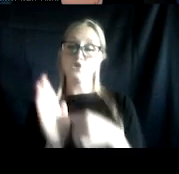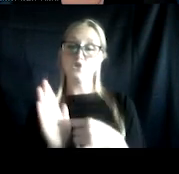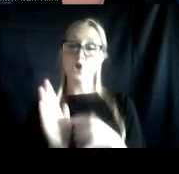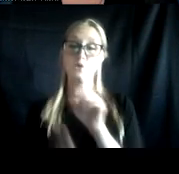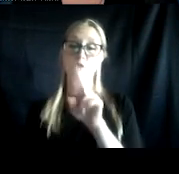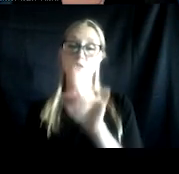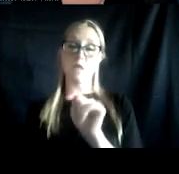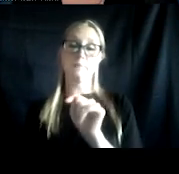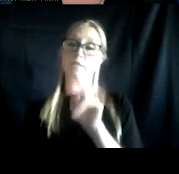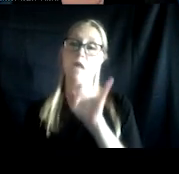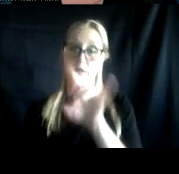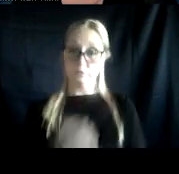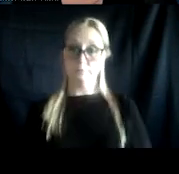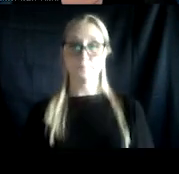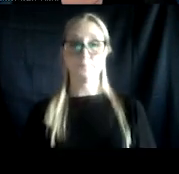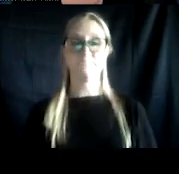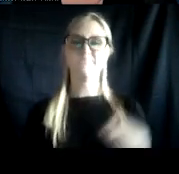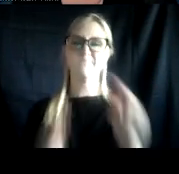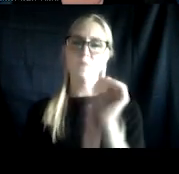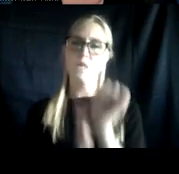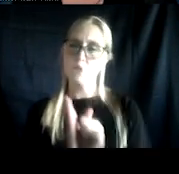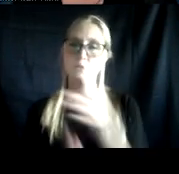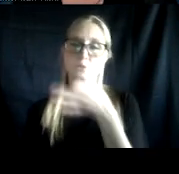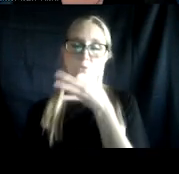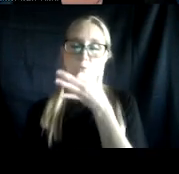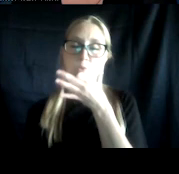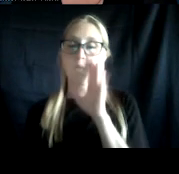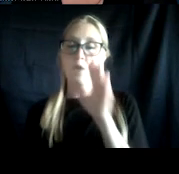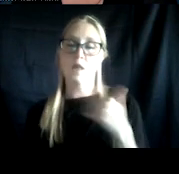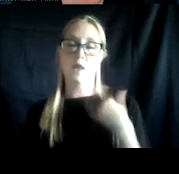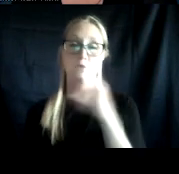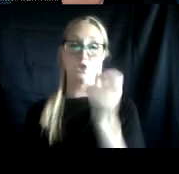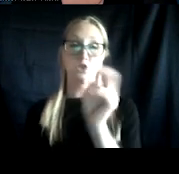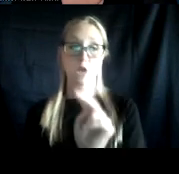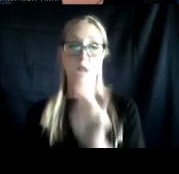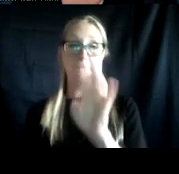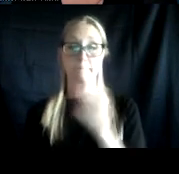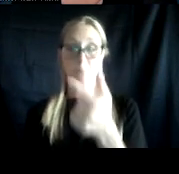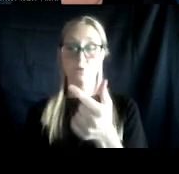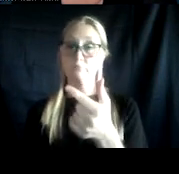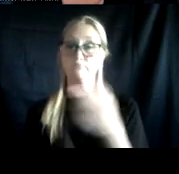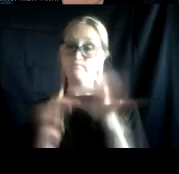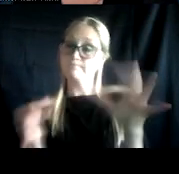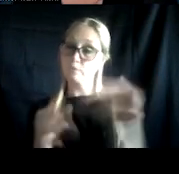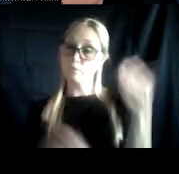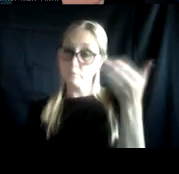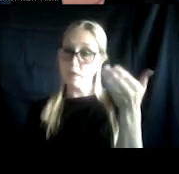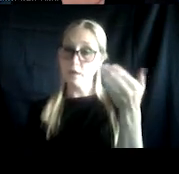Just a quick look at our agenda today. Coming up next, we have Jon Berg providing some opening remarks on behalf of SAMHSA.